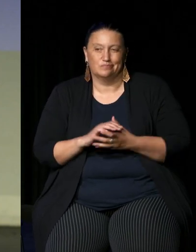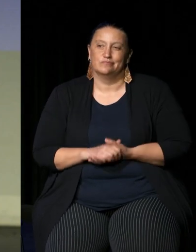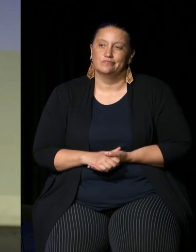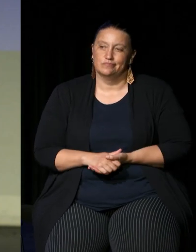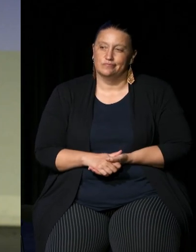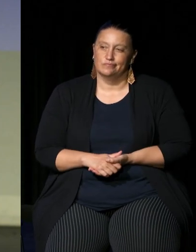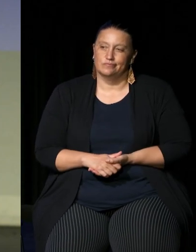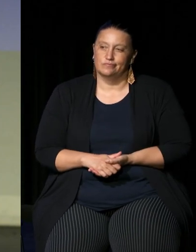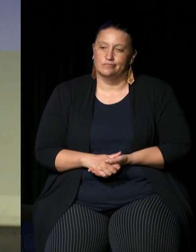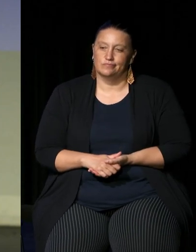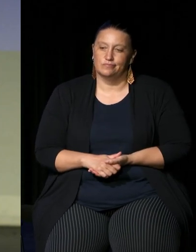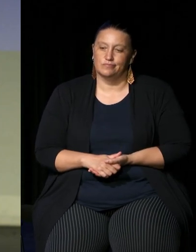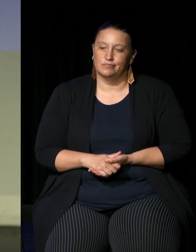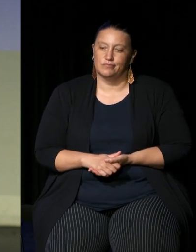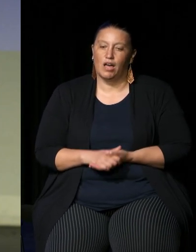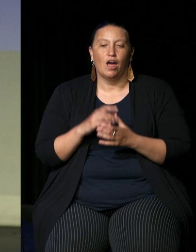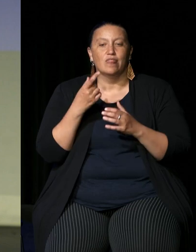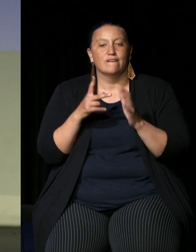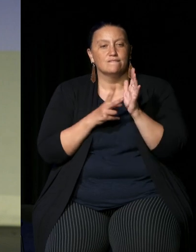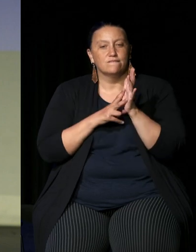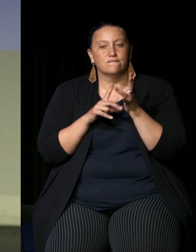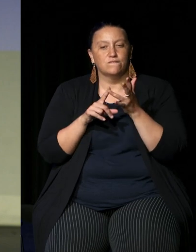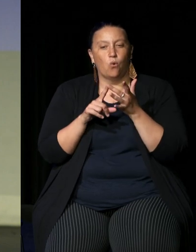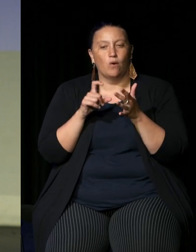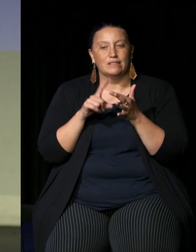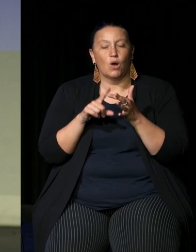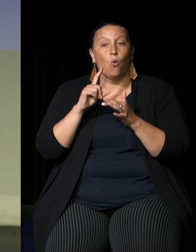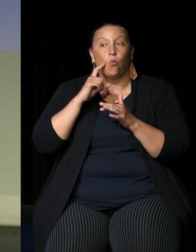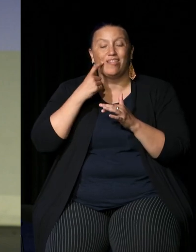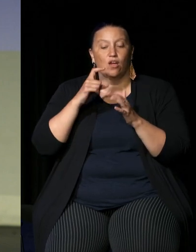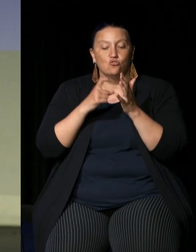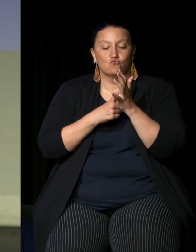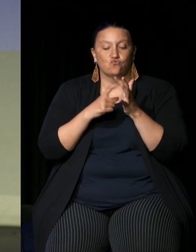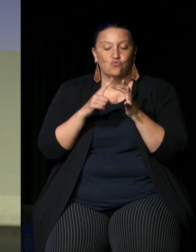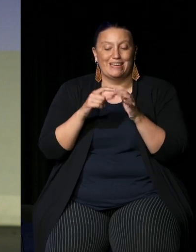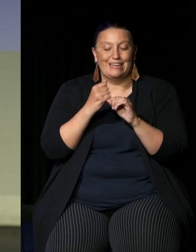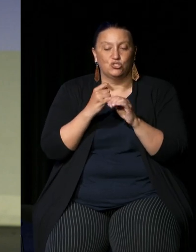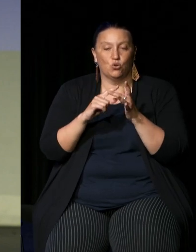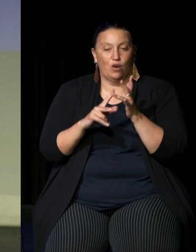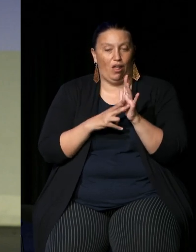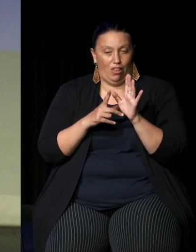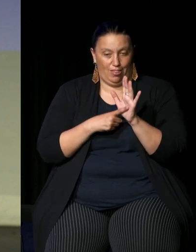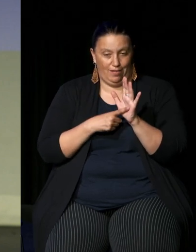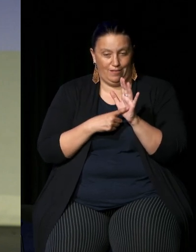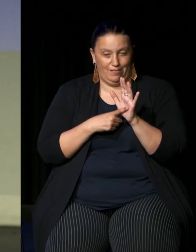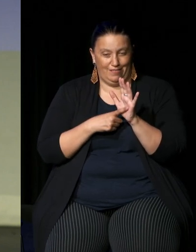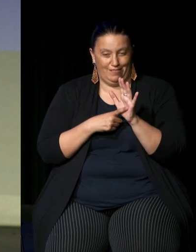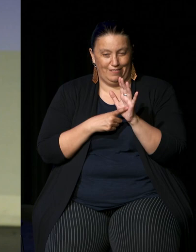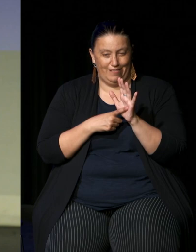that the voice is going to be a regional voice because as Indigenous Australia is structured